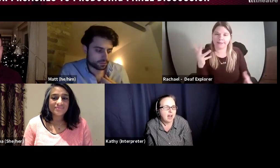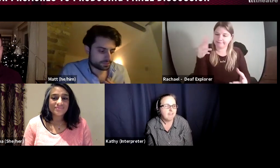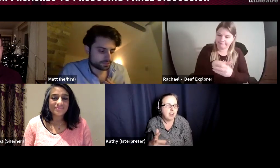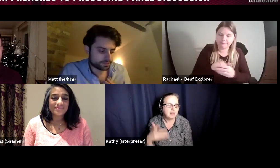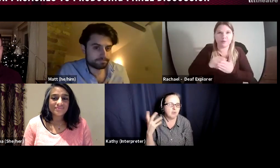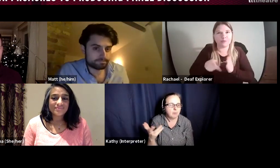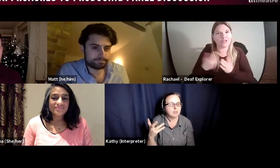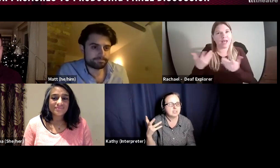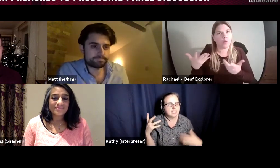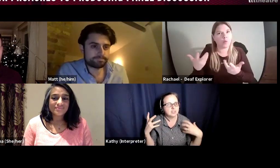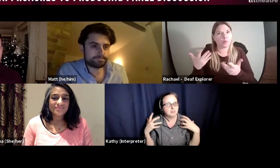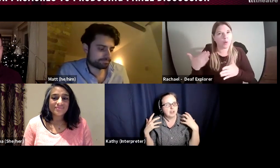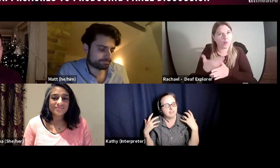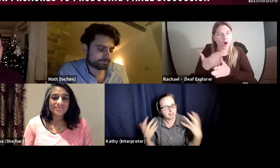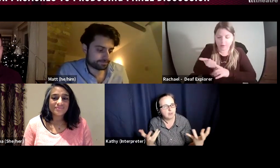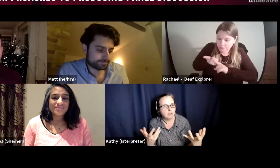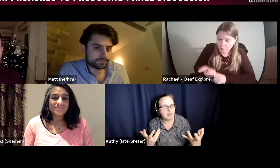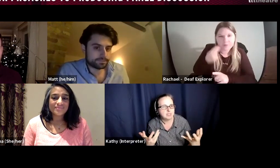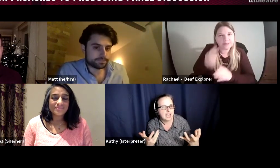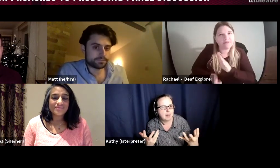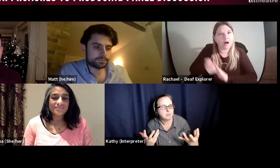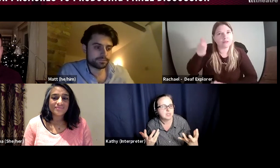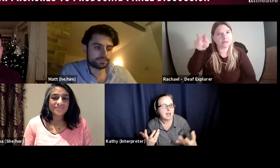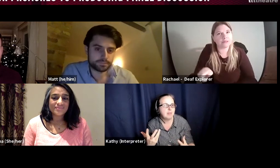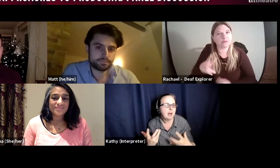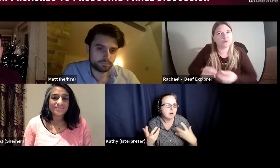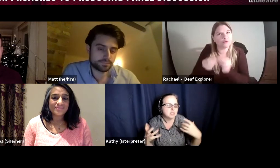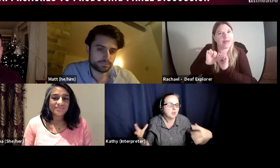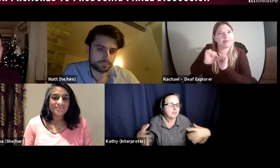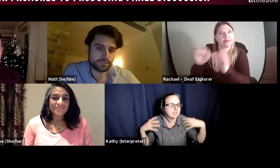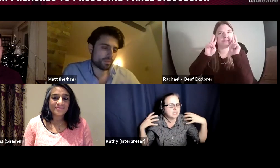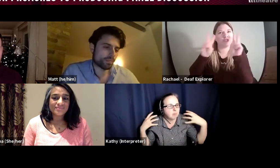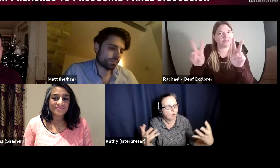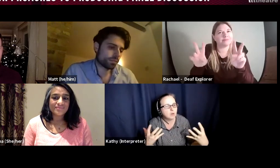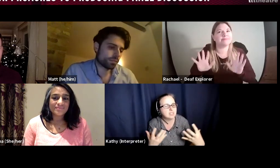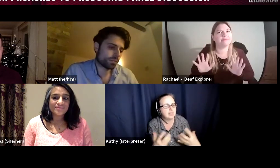finding the right person then to fill those gaps and that person can then support the deaf